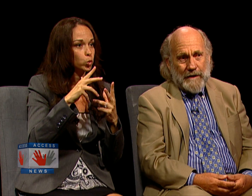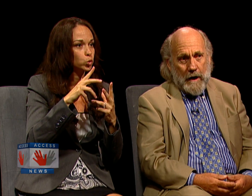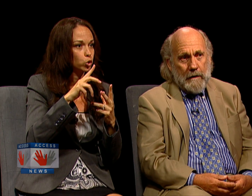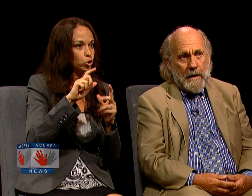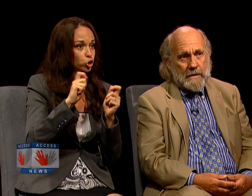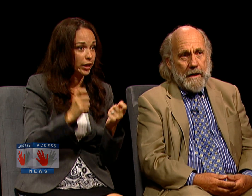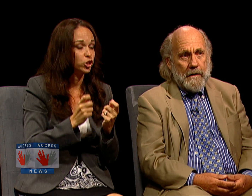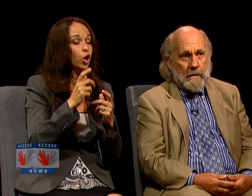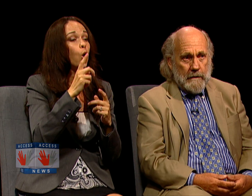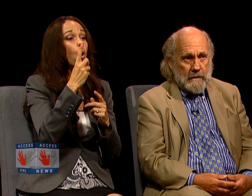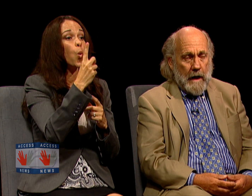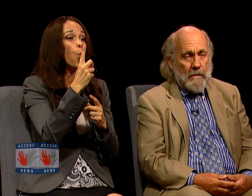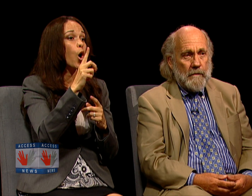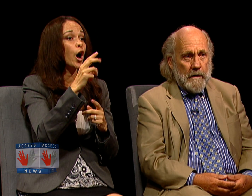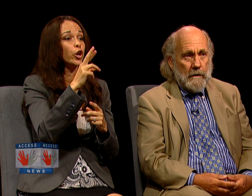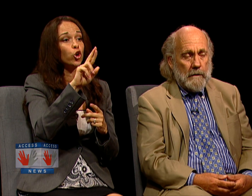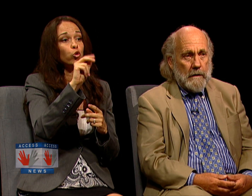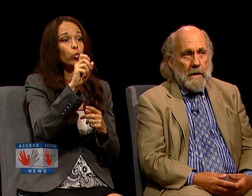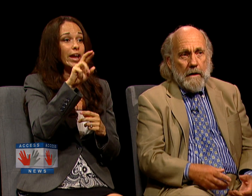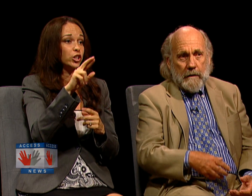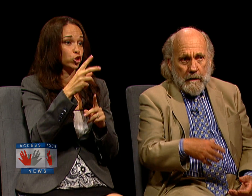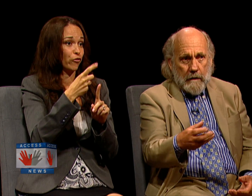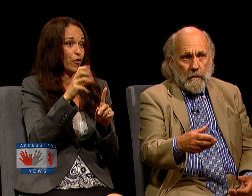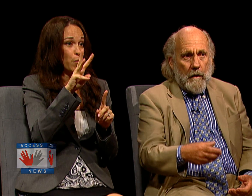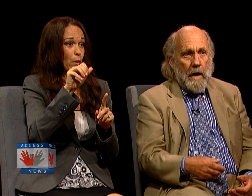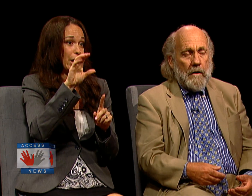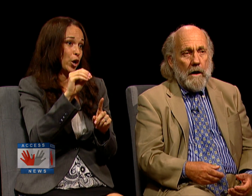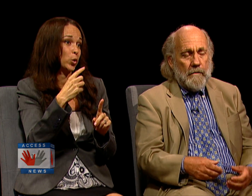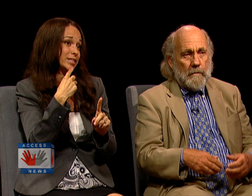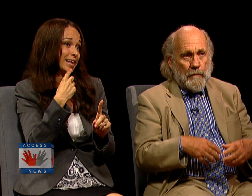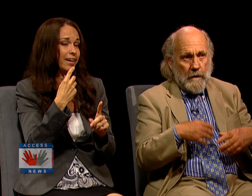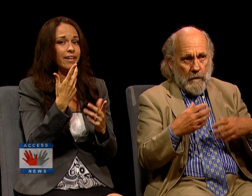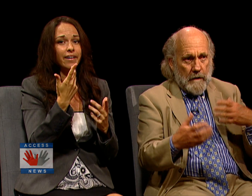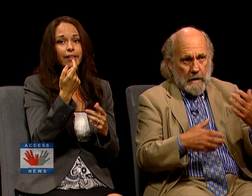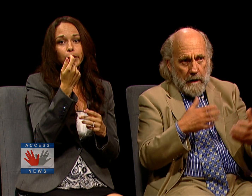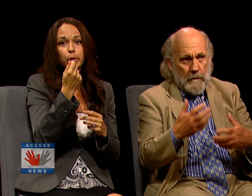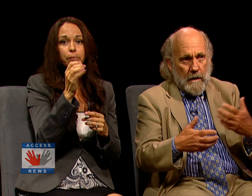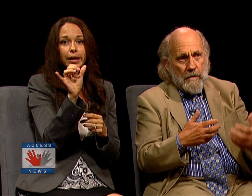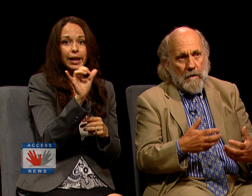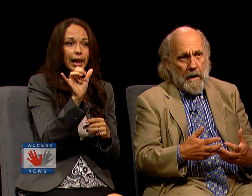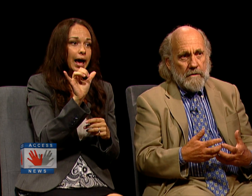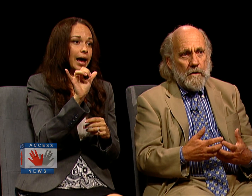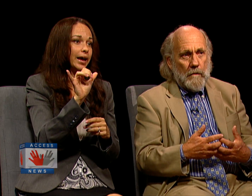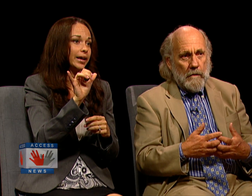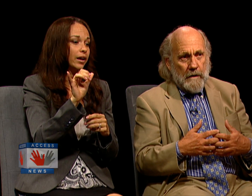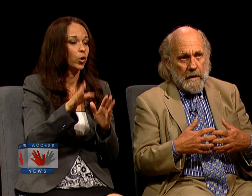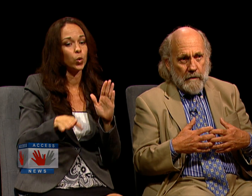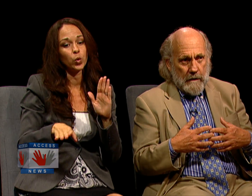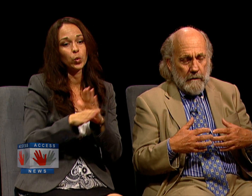"IT'S KIND OF LIKE STANDING ON TOP OF THE HILL AND KICKING A ROCK OFF, AND PRETTY QUICK A COUPLE OF OTHER ROCKS GO ROLLING DOWN THE HILL.